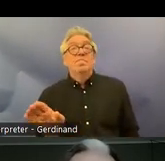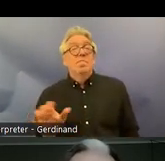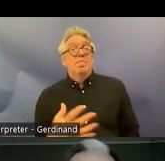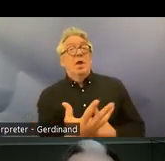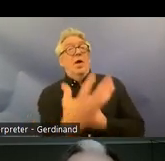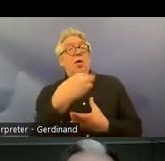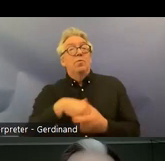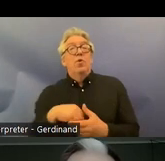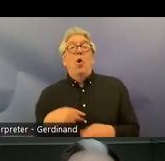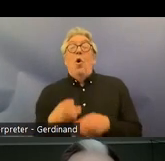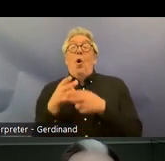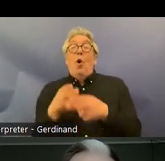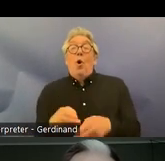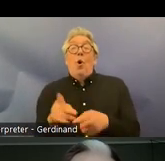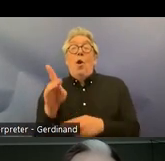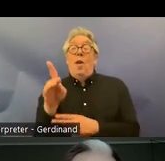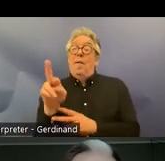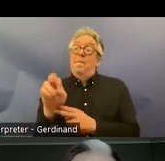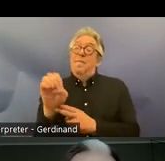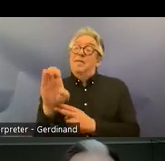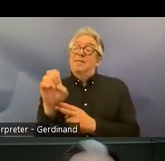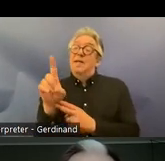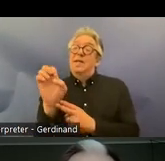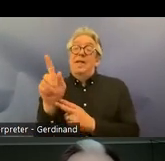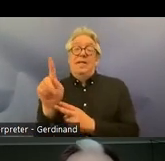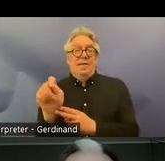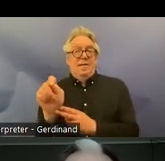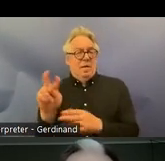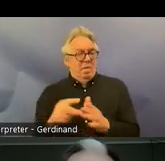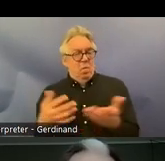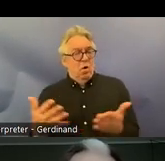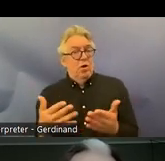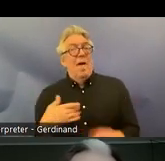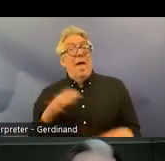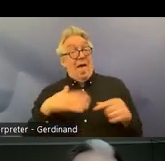called precedence which means that when there is conflict between the relevant